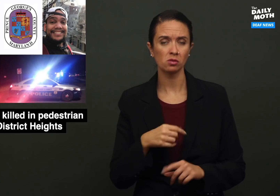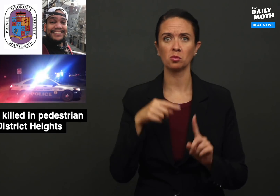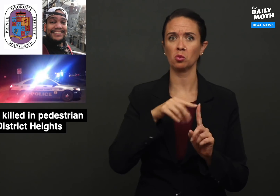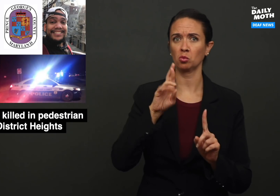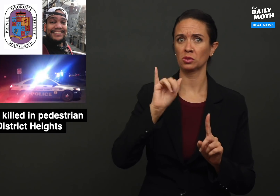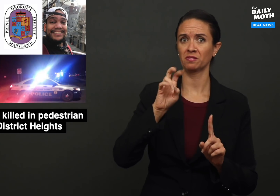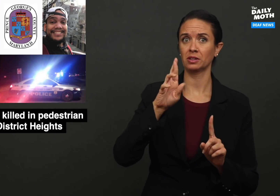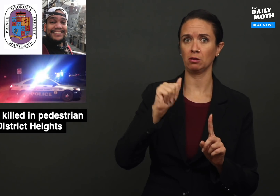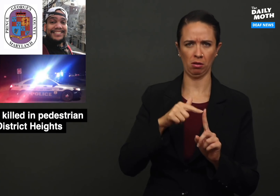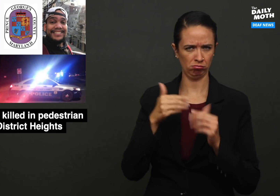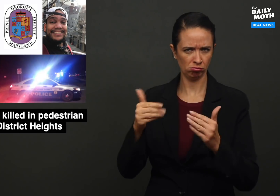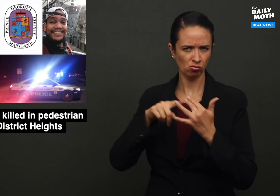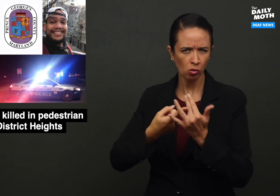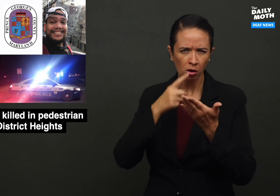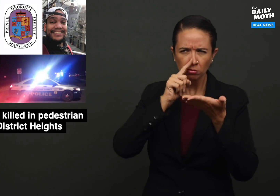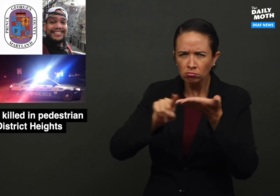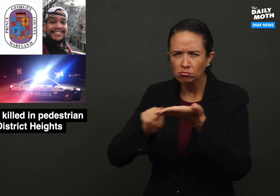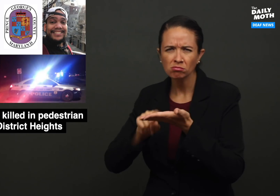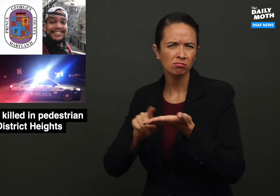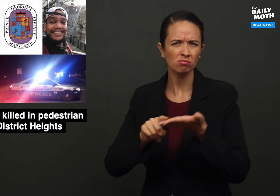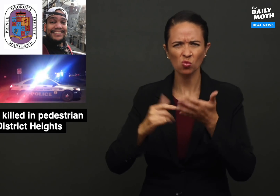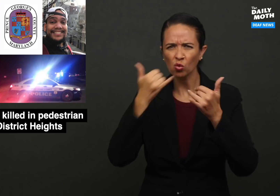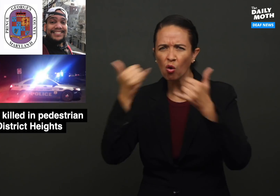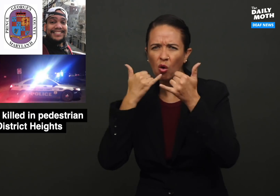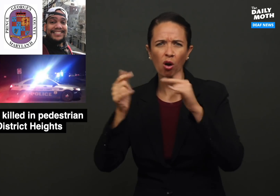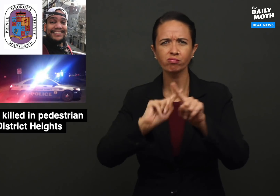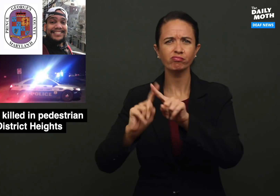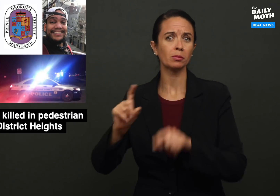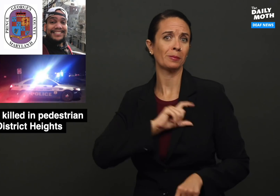She began investigating by calling various police